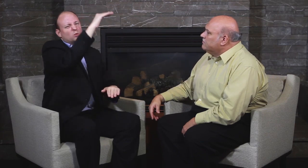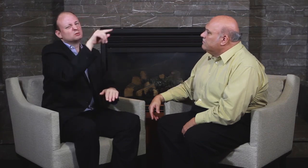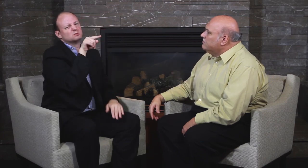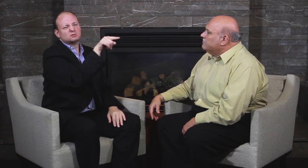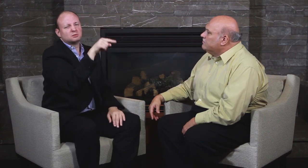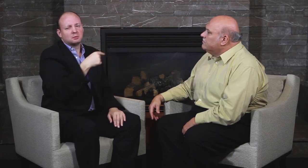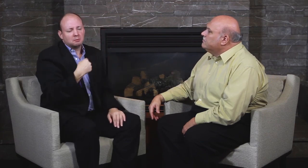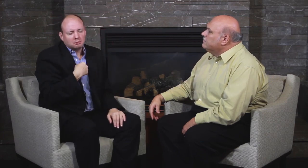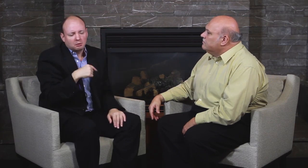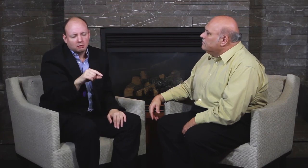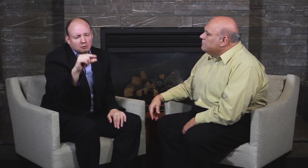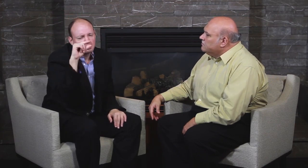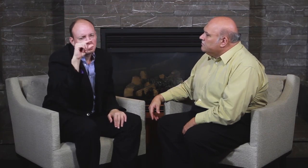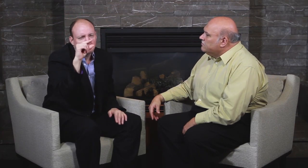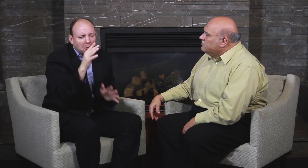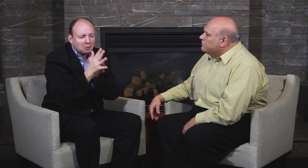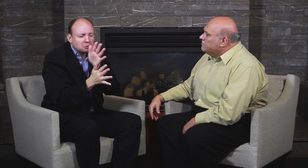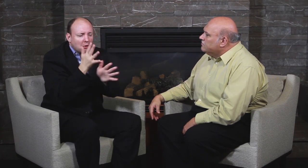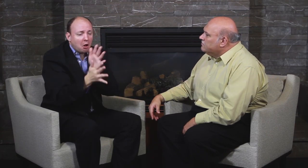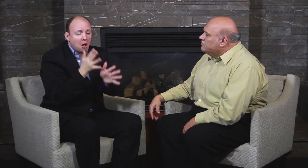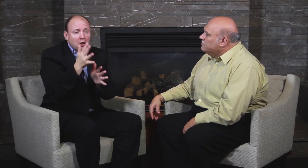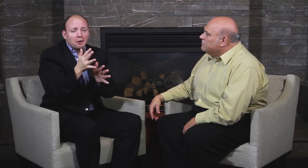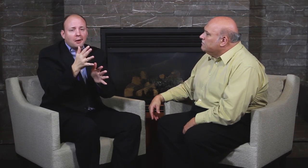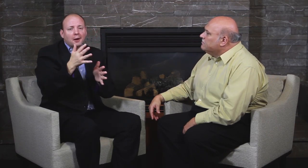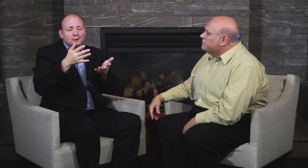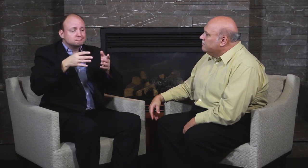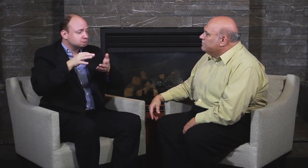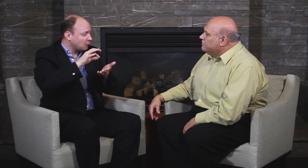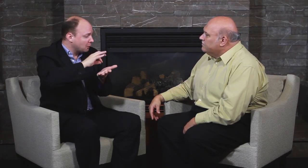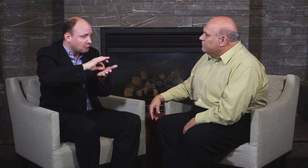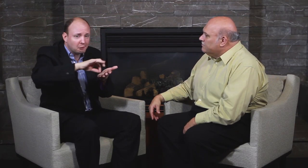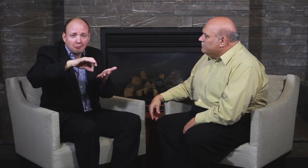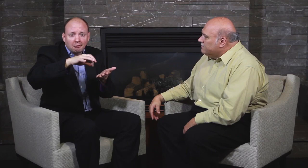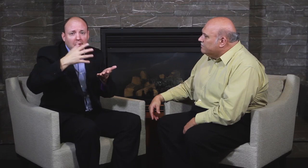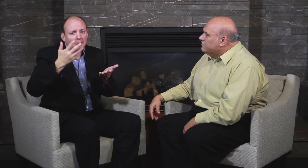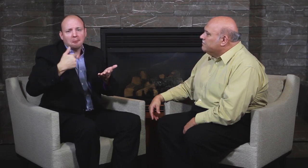writing and research. I sign in videos sometimes.